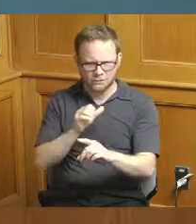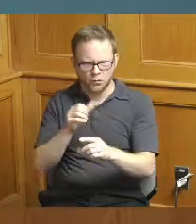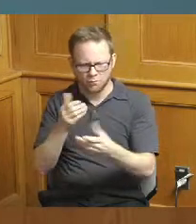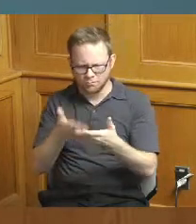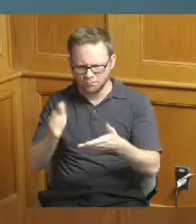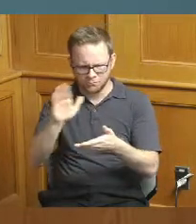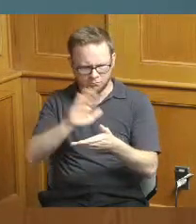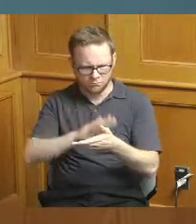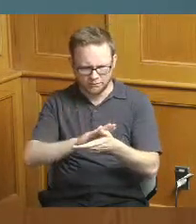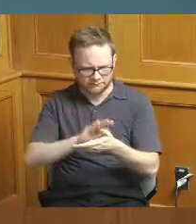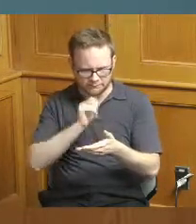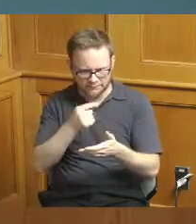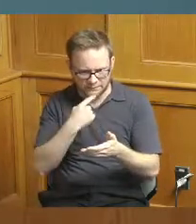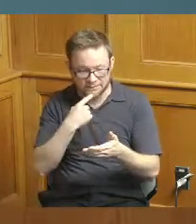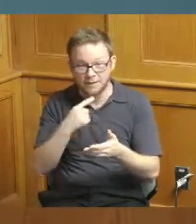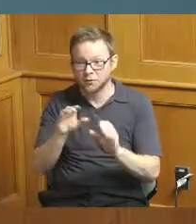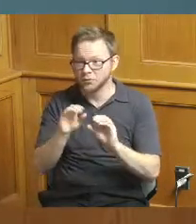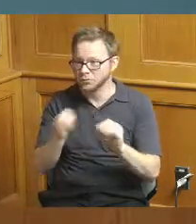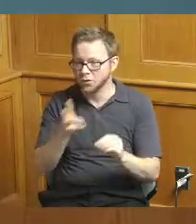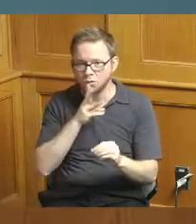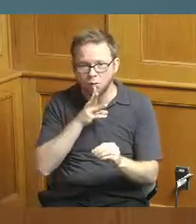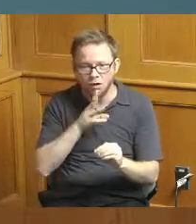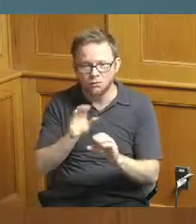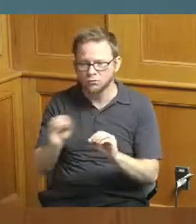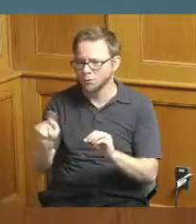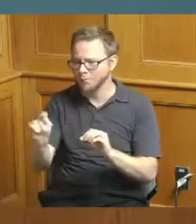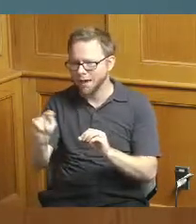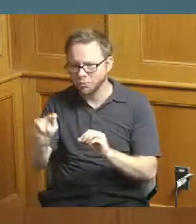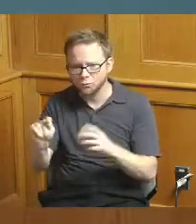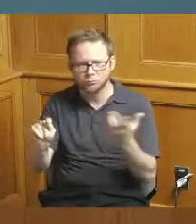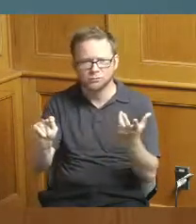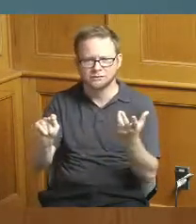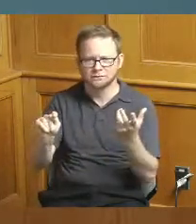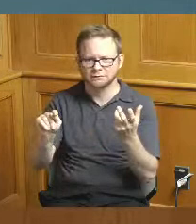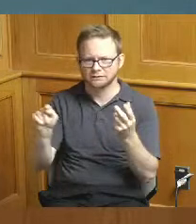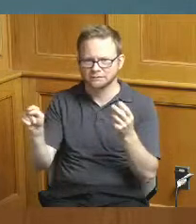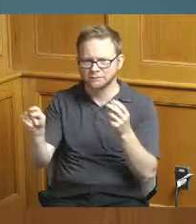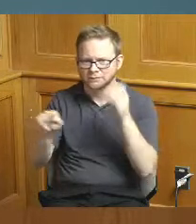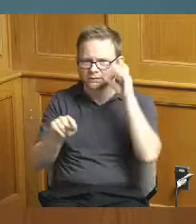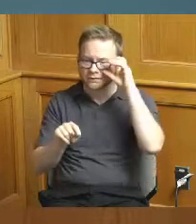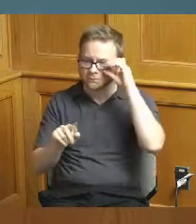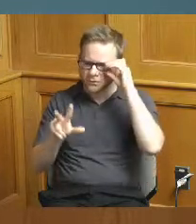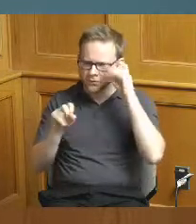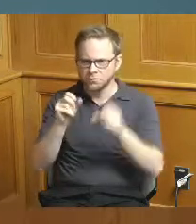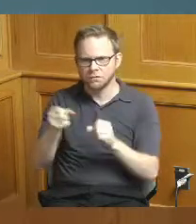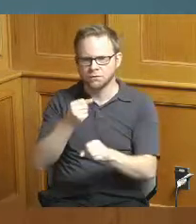there's no bathrooms I mean for you the whole what 30 years they've been using that field with no